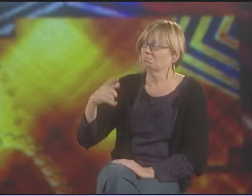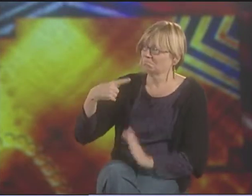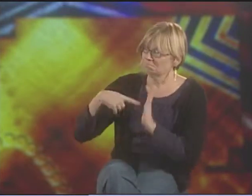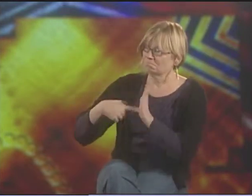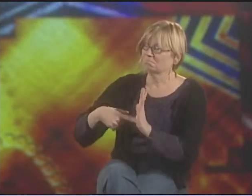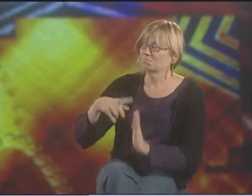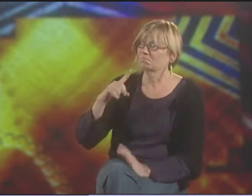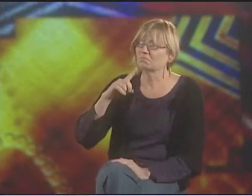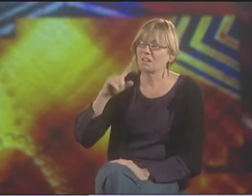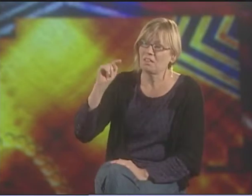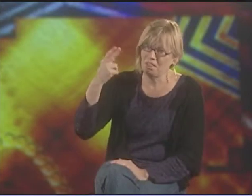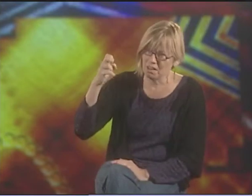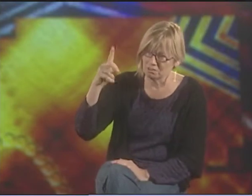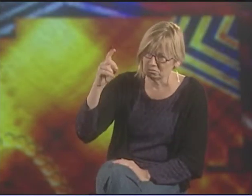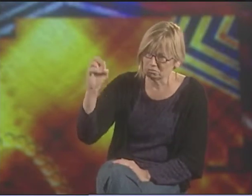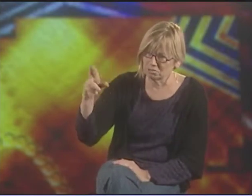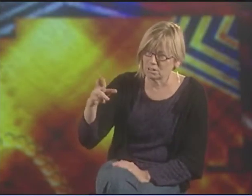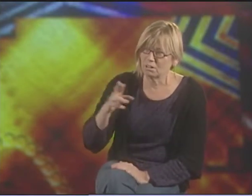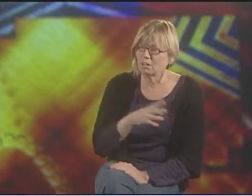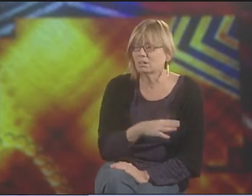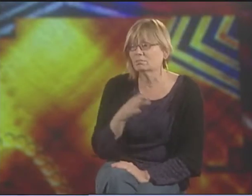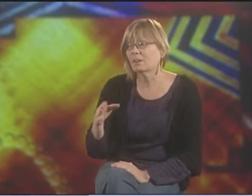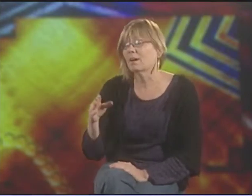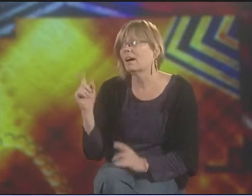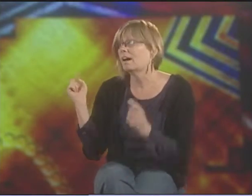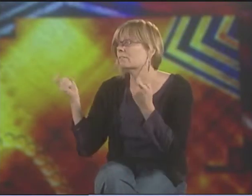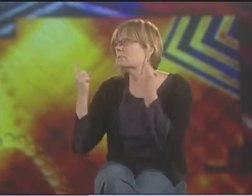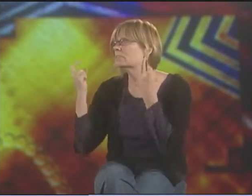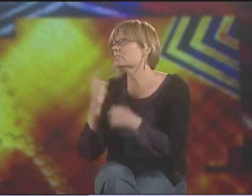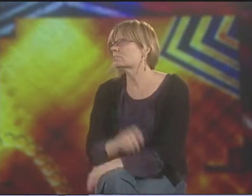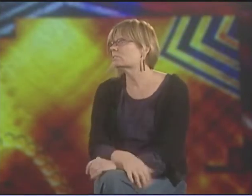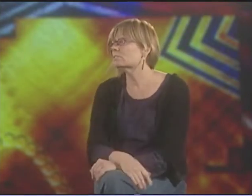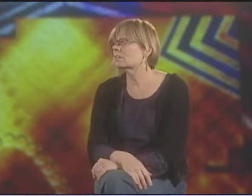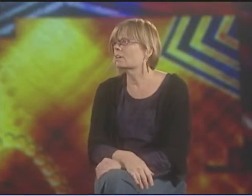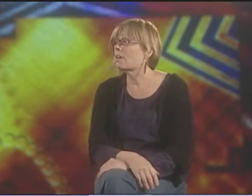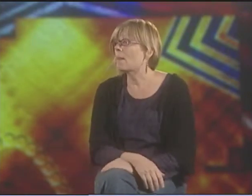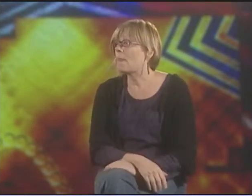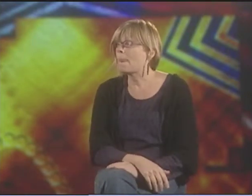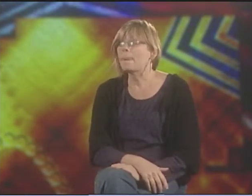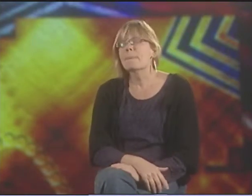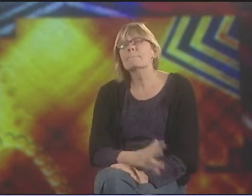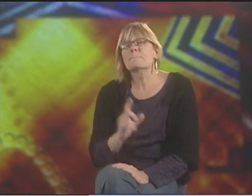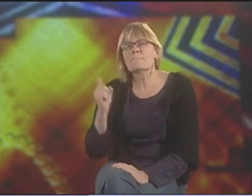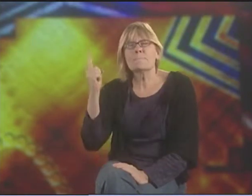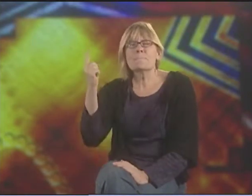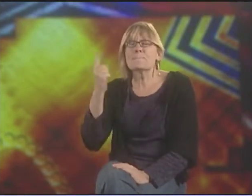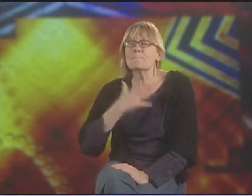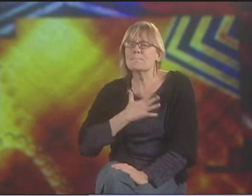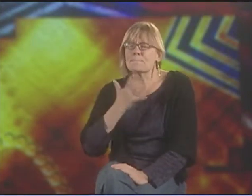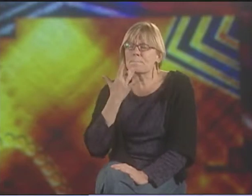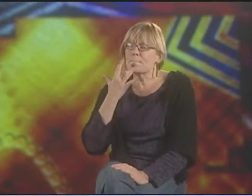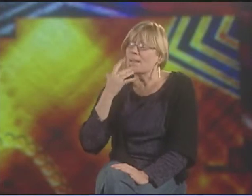AND STICKING WITH DEAF CULTURE. SO "THE DOOR" IS A GOOD EXAMPLE OF THAT AND ANOTHER EXAMPLE, MAYBE, OF CELEBRATION.